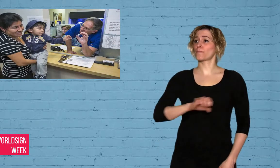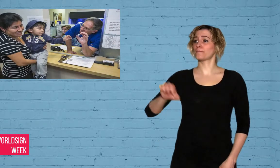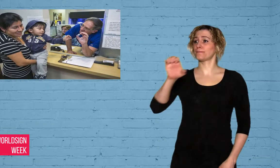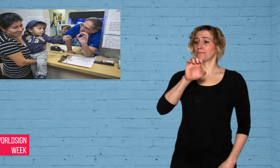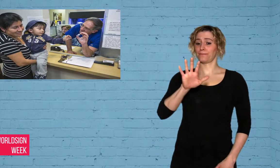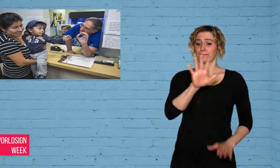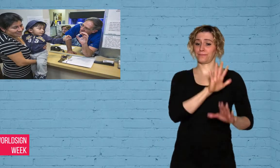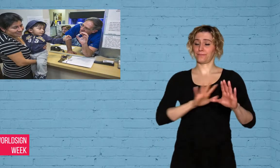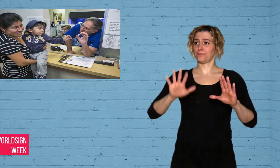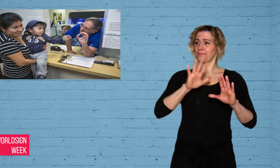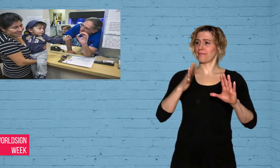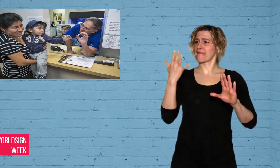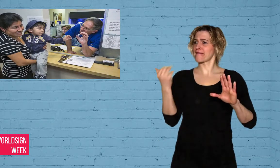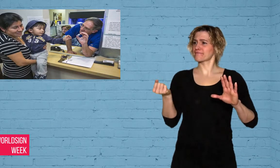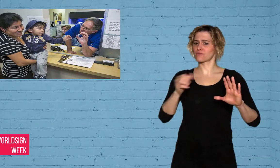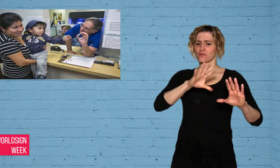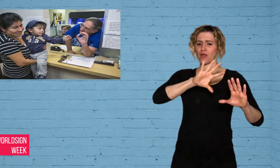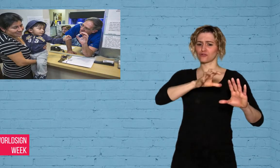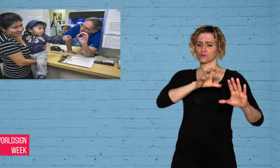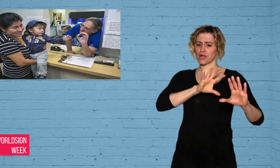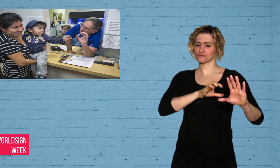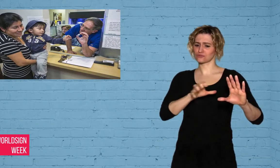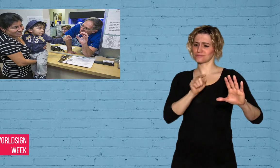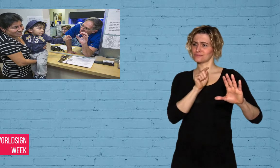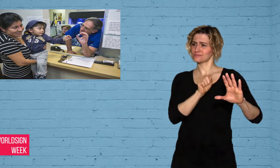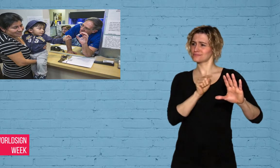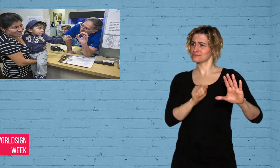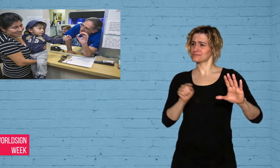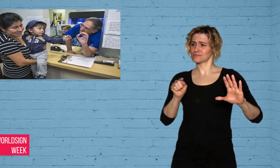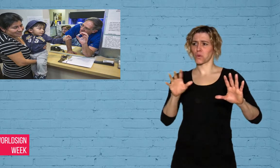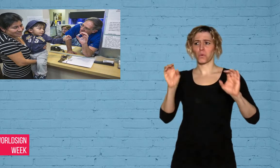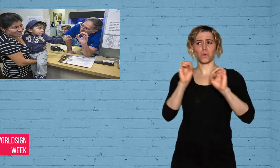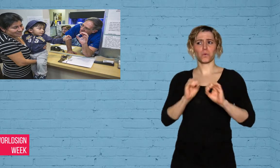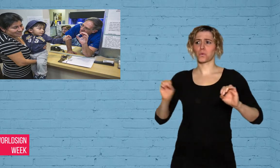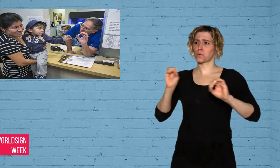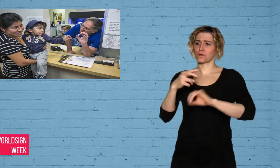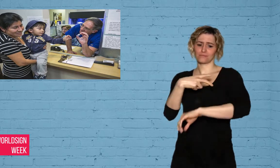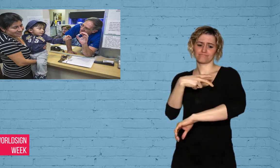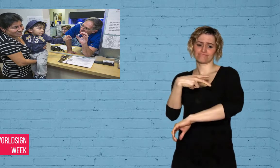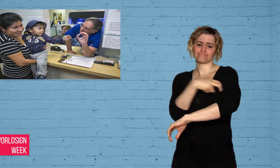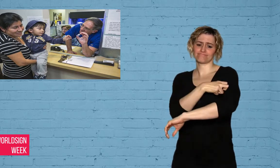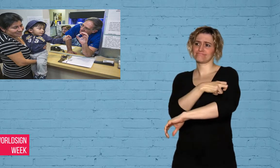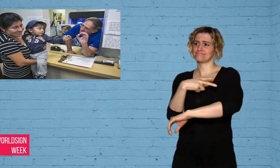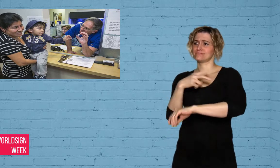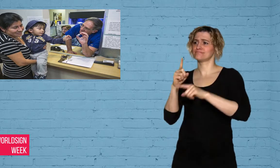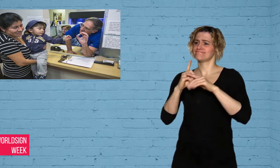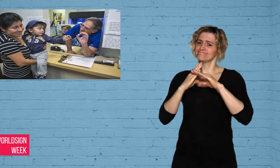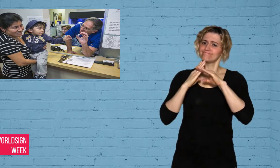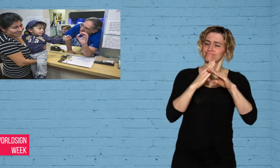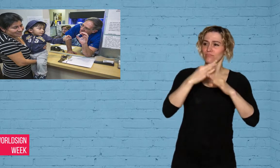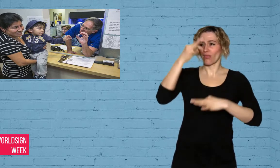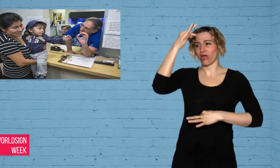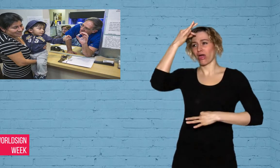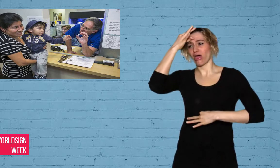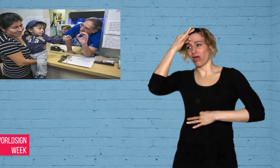Dawn: A deadly measles outbreak is